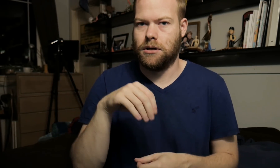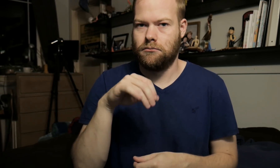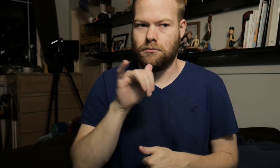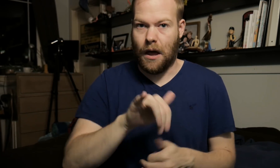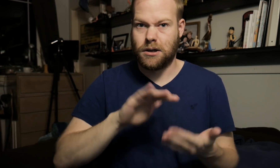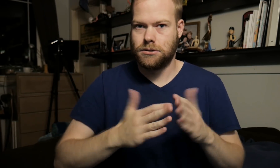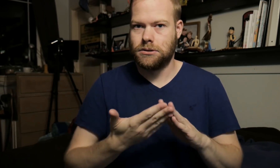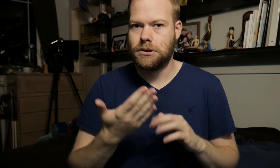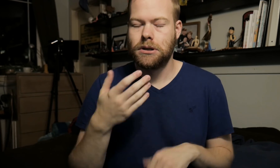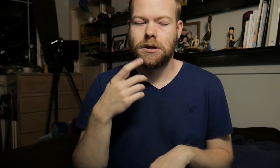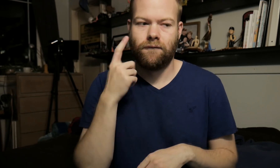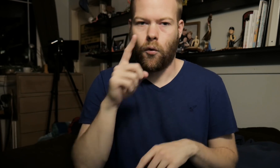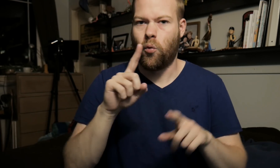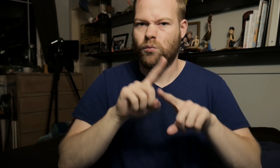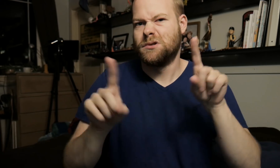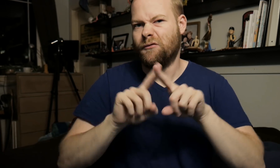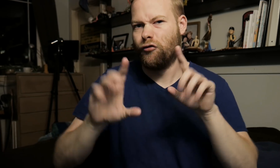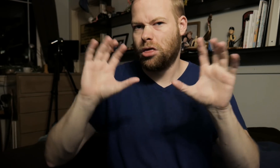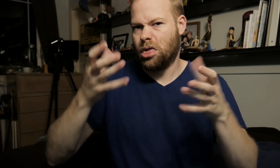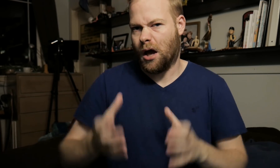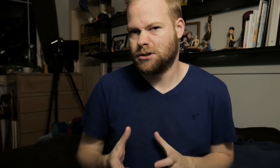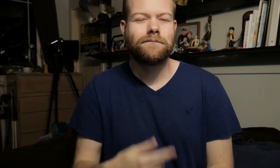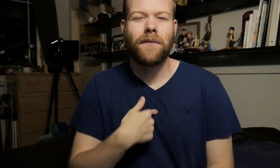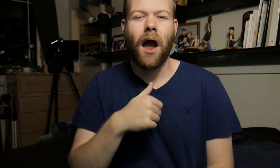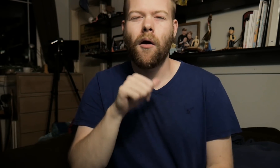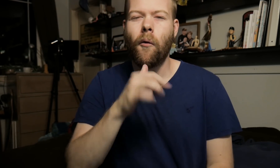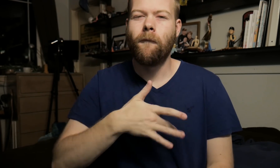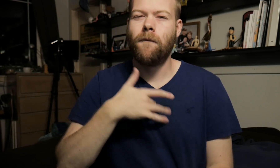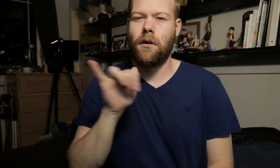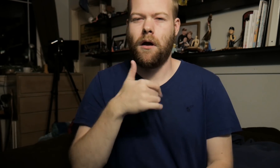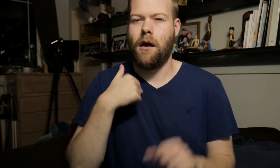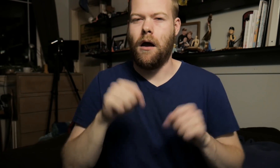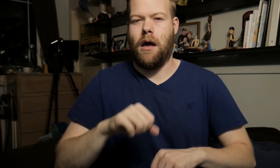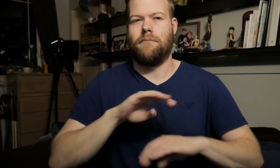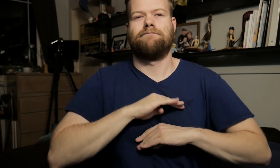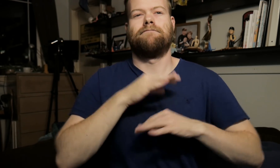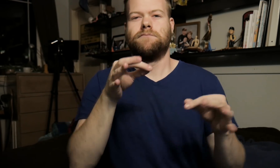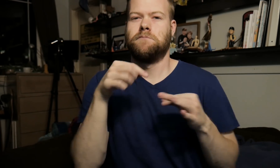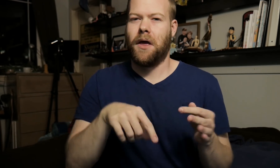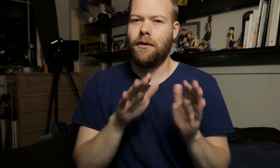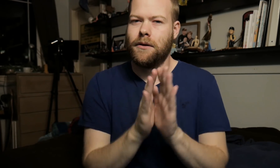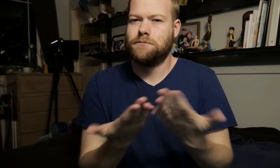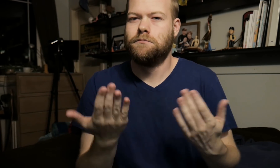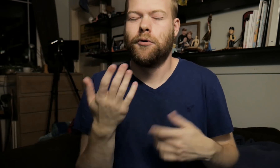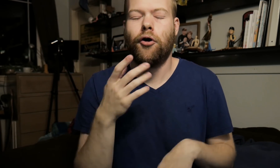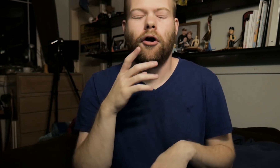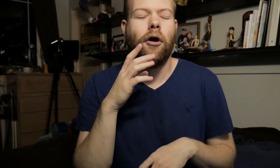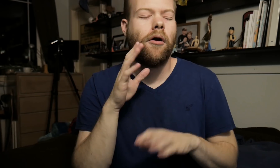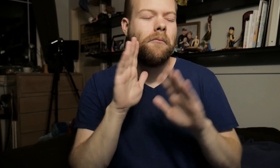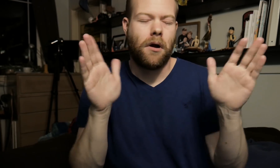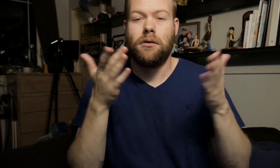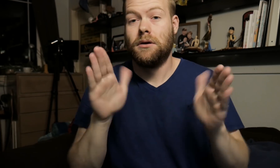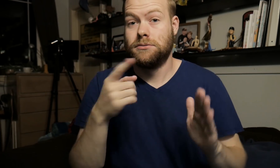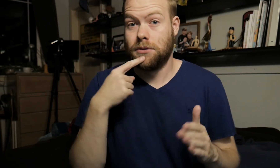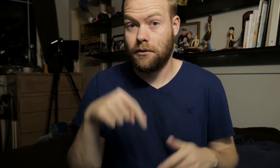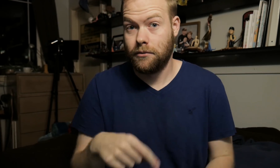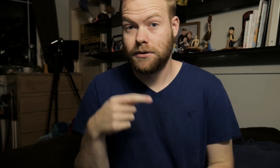that city for different classes. I don't feel like I can adequately explain this book, but let's say this.